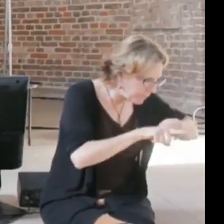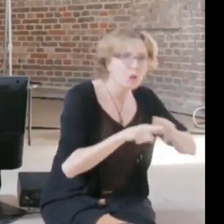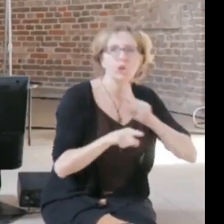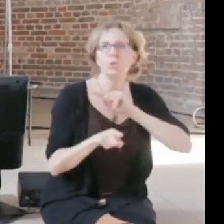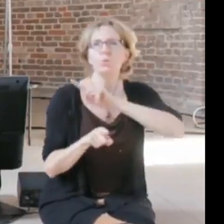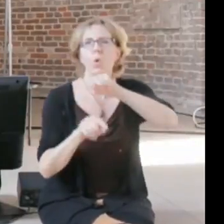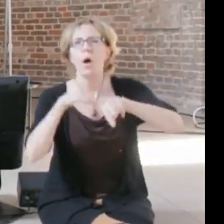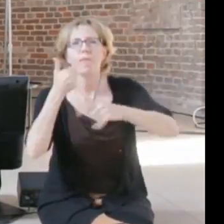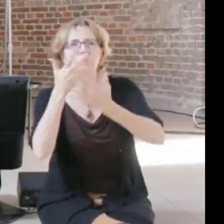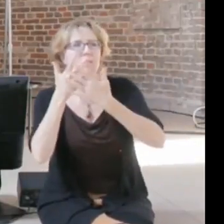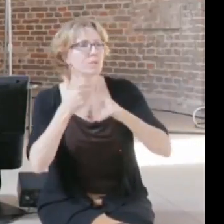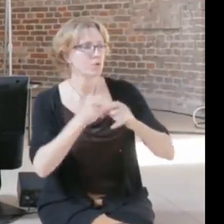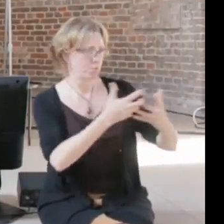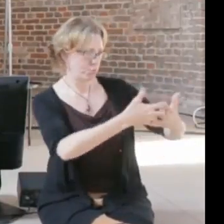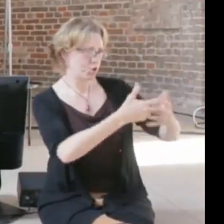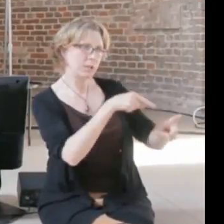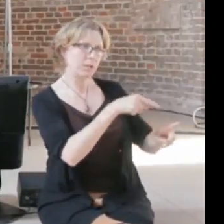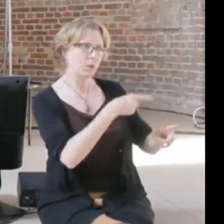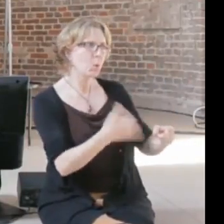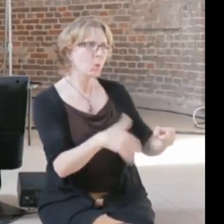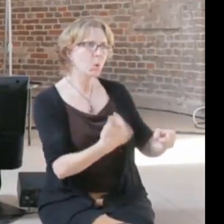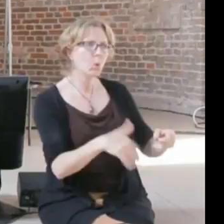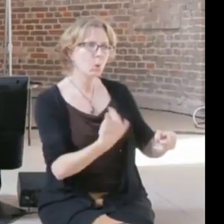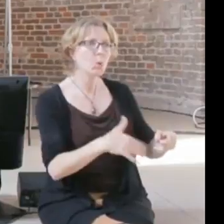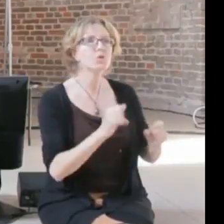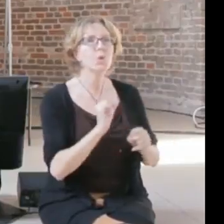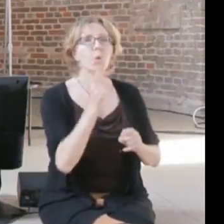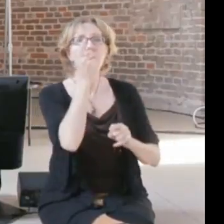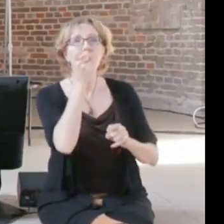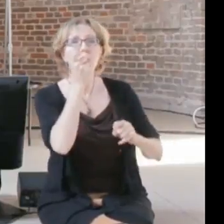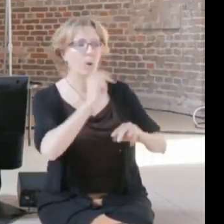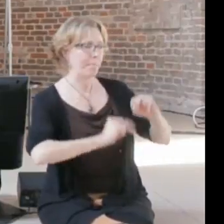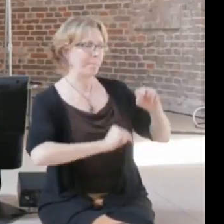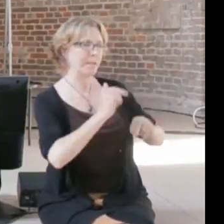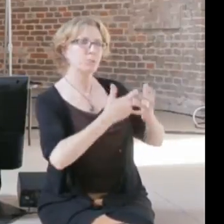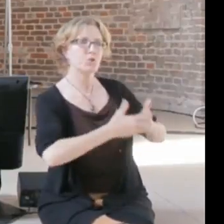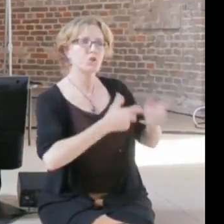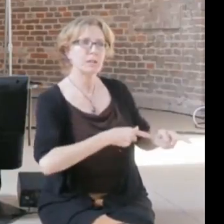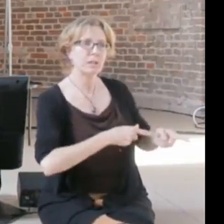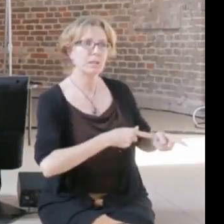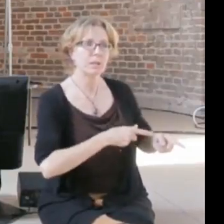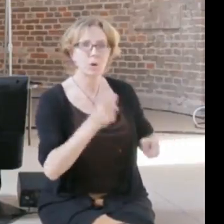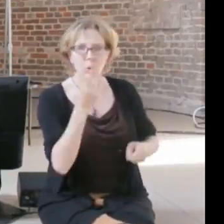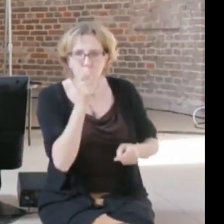has a political responsibility and so we need the training on both sides to make people